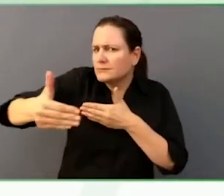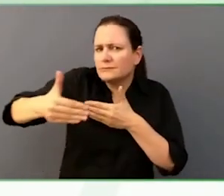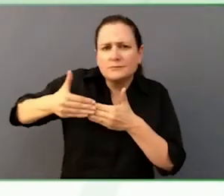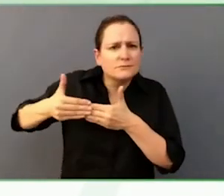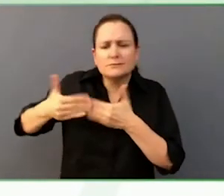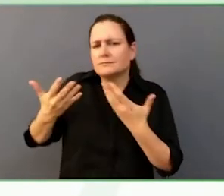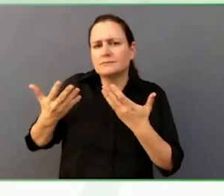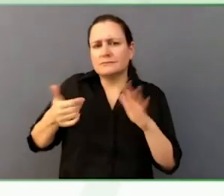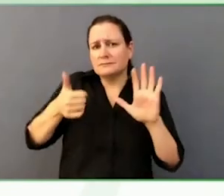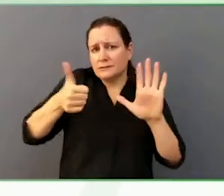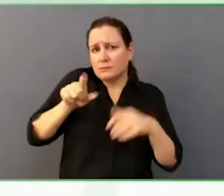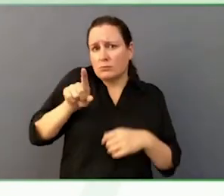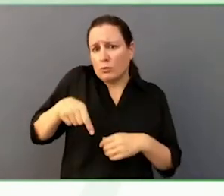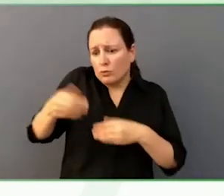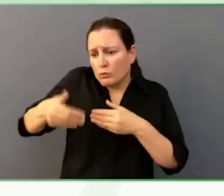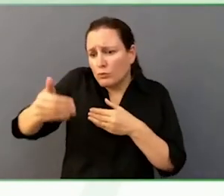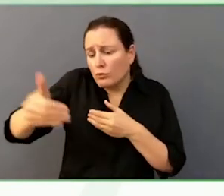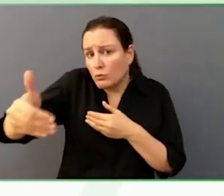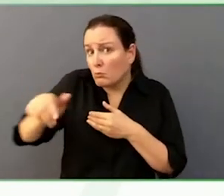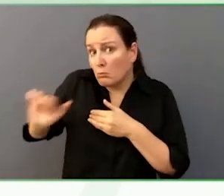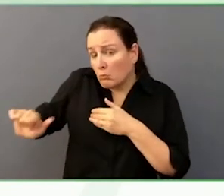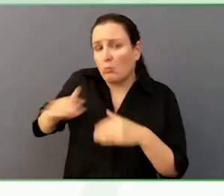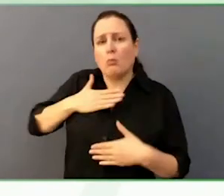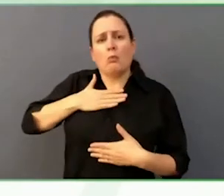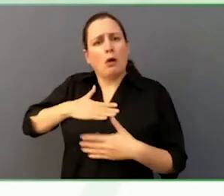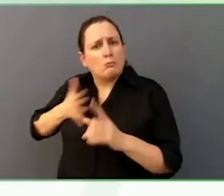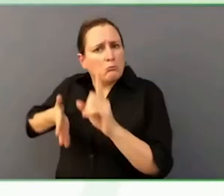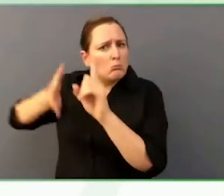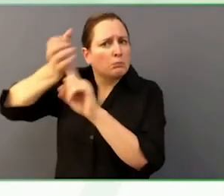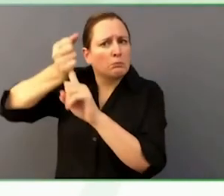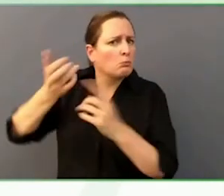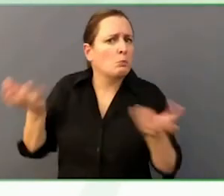how are we going to achieve those goals, and who is going to do what?